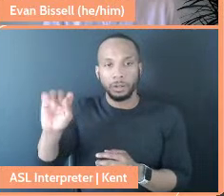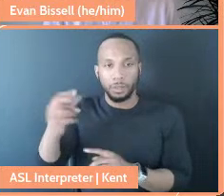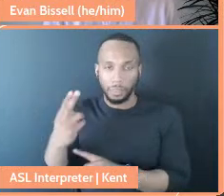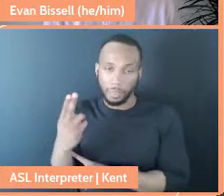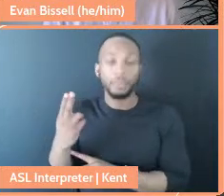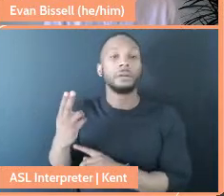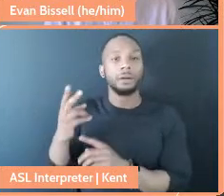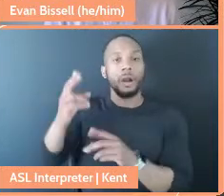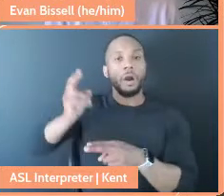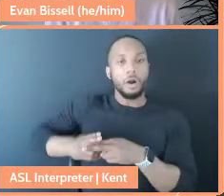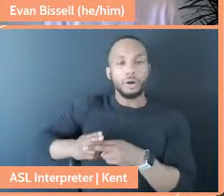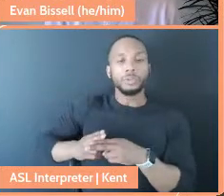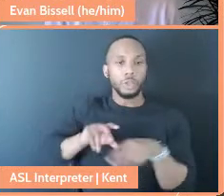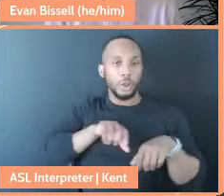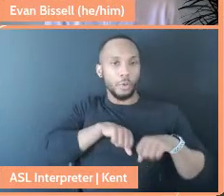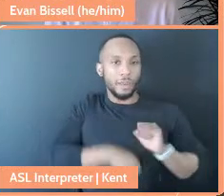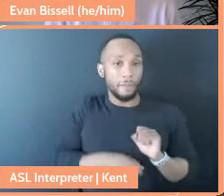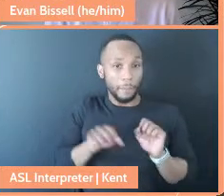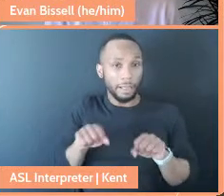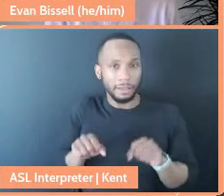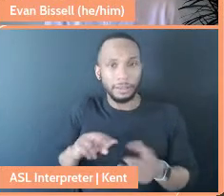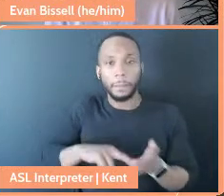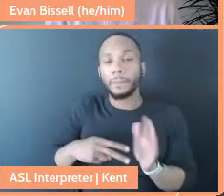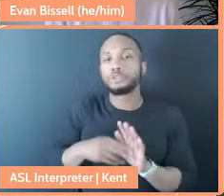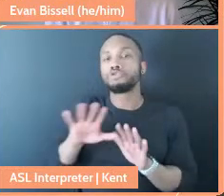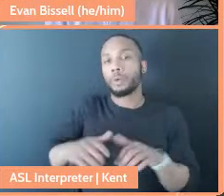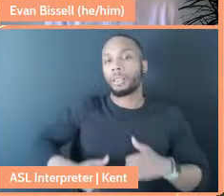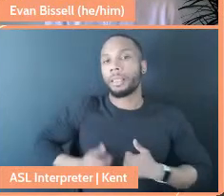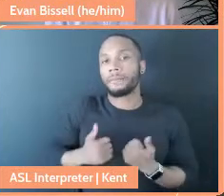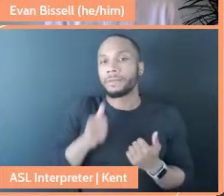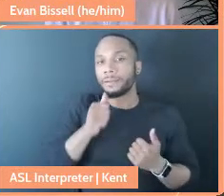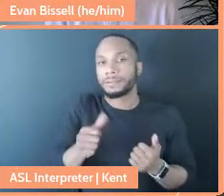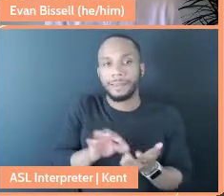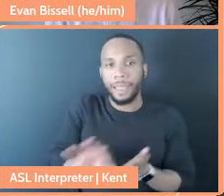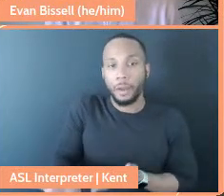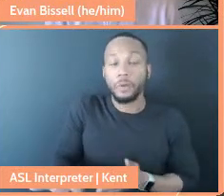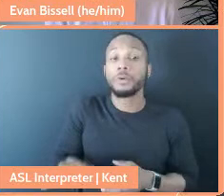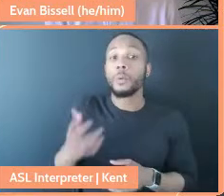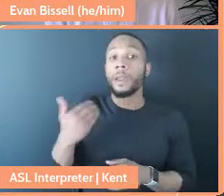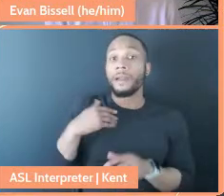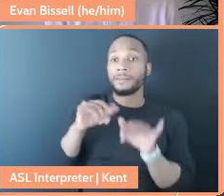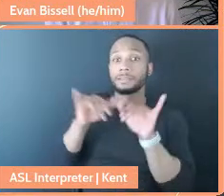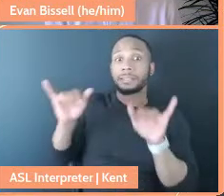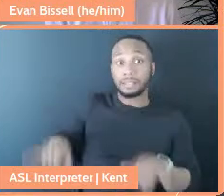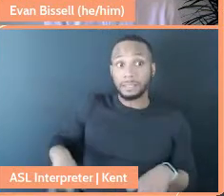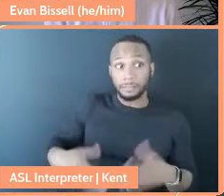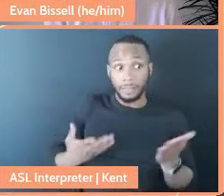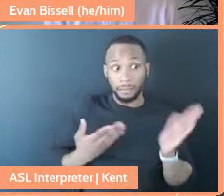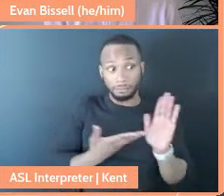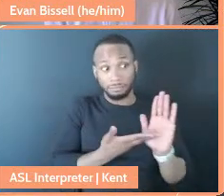Your life doesn't count. And we have a system that reflects that in thousands of ways.